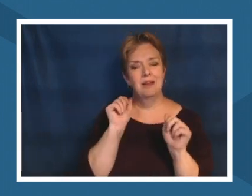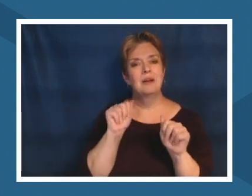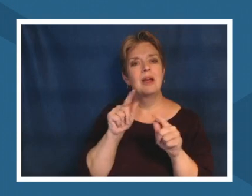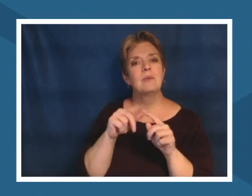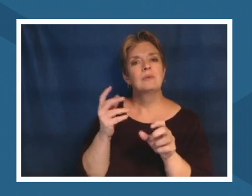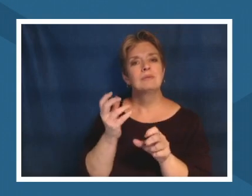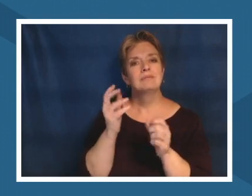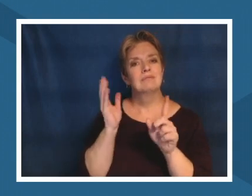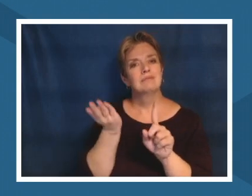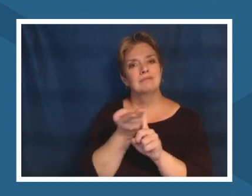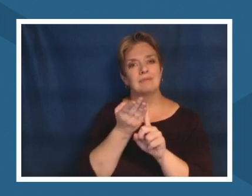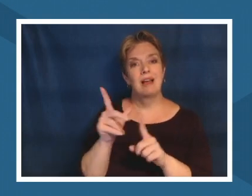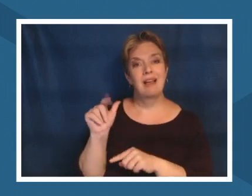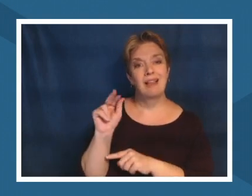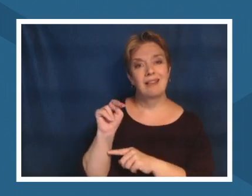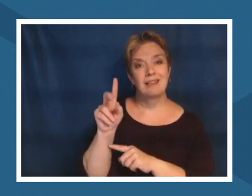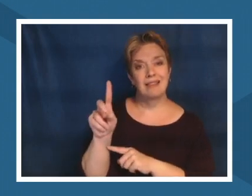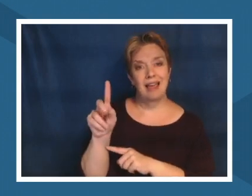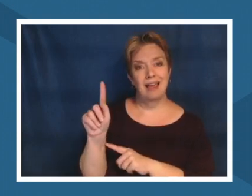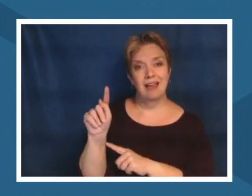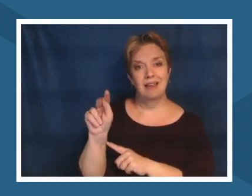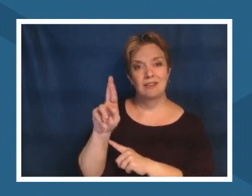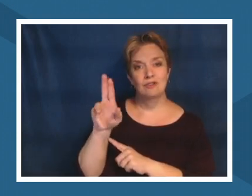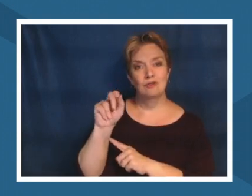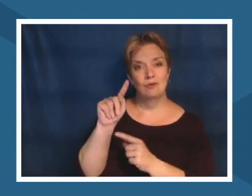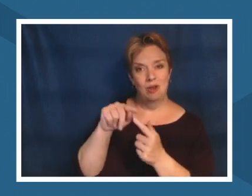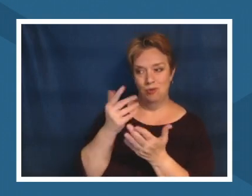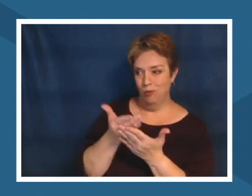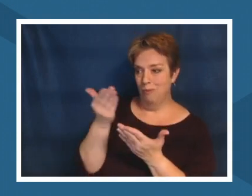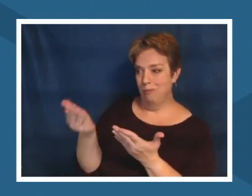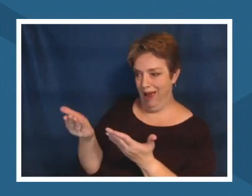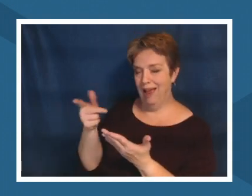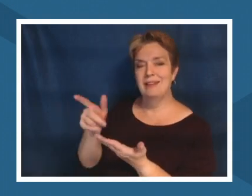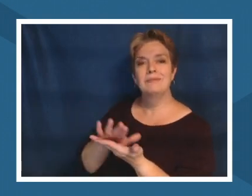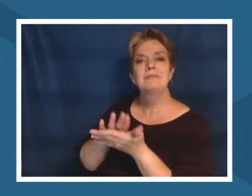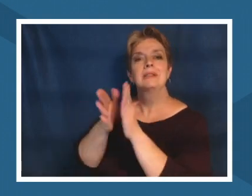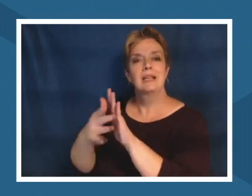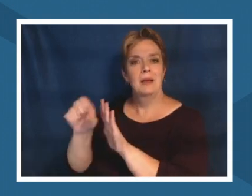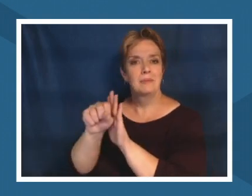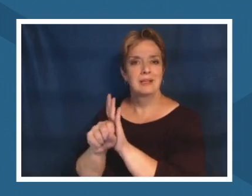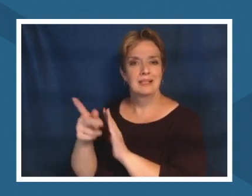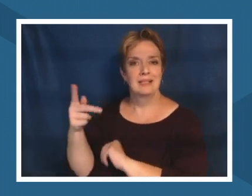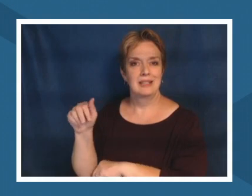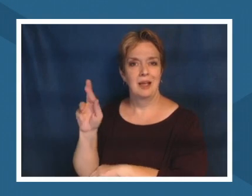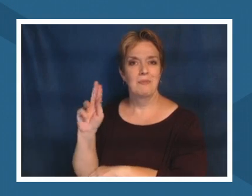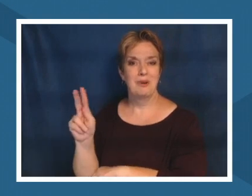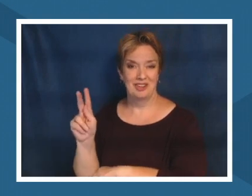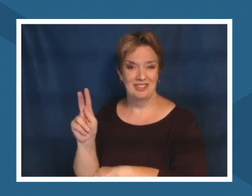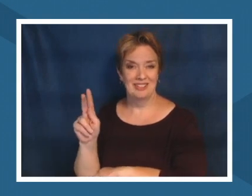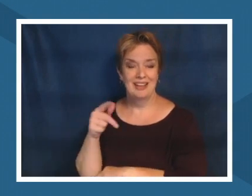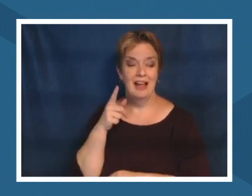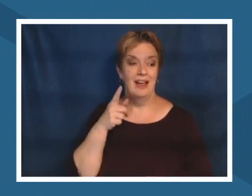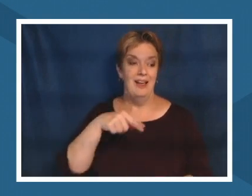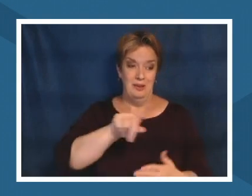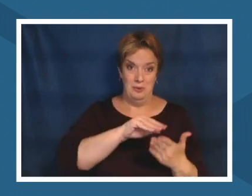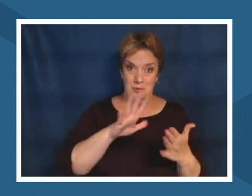allowing students to feel that connection to their community and allow them to have that power to make that